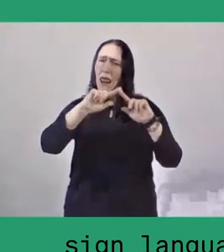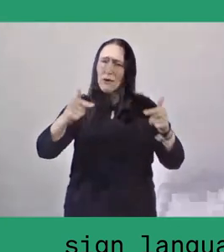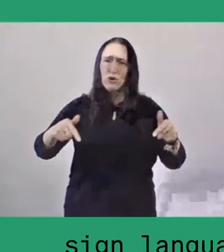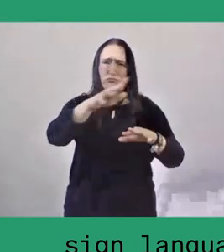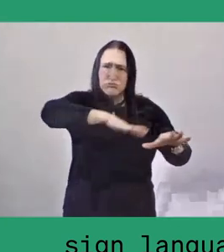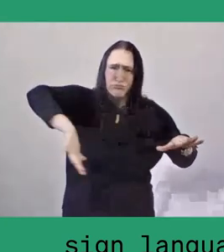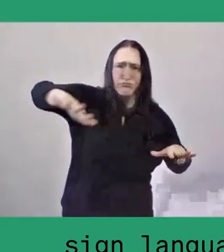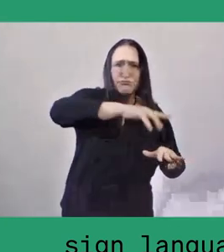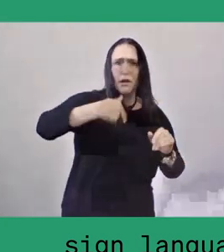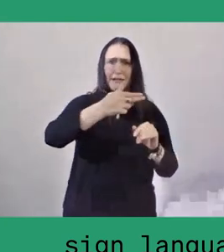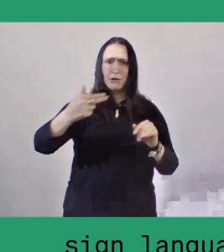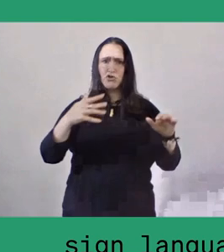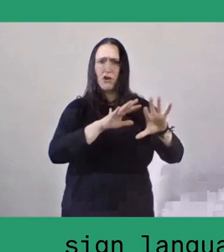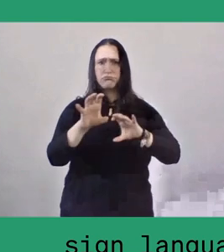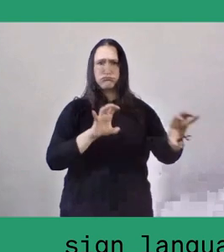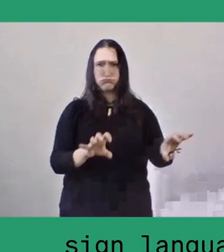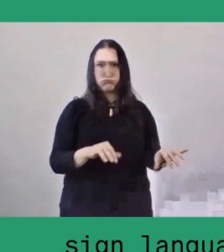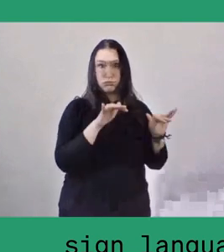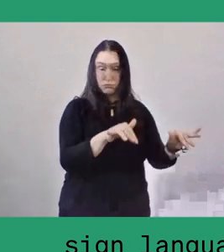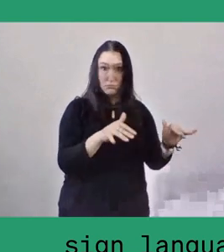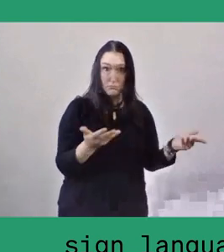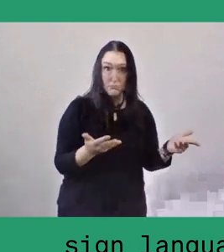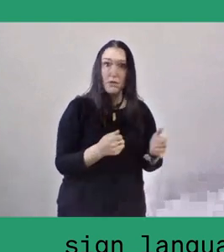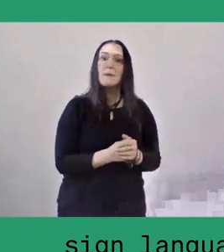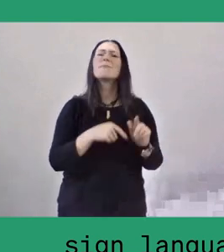The lumbung has different shapes according to each region,